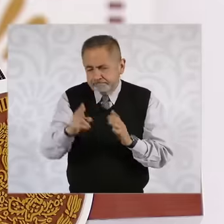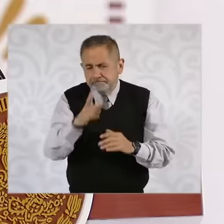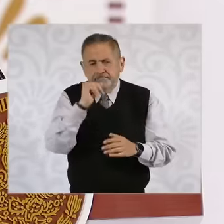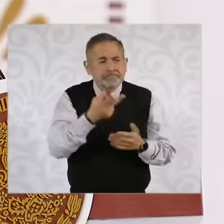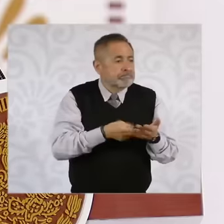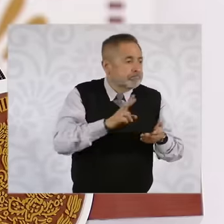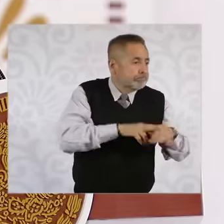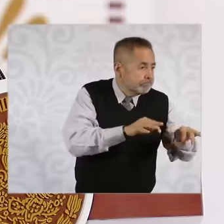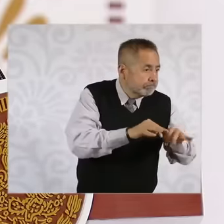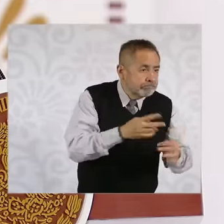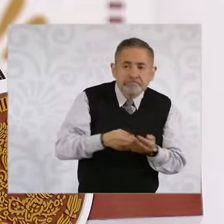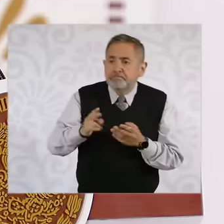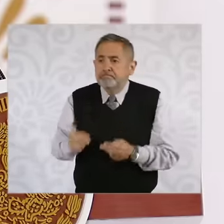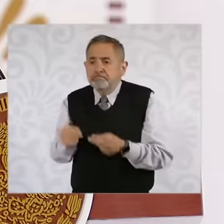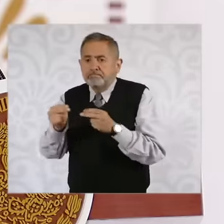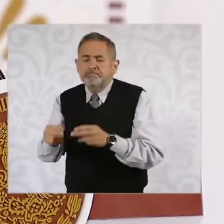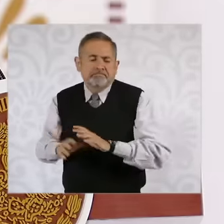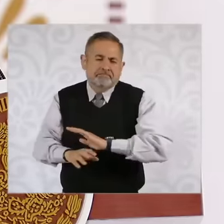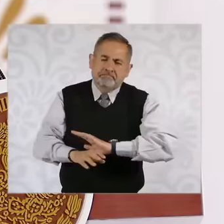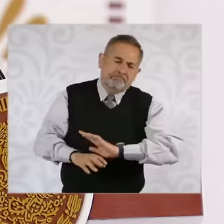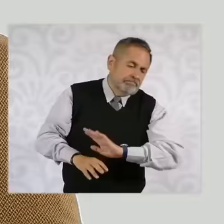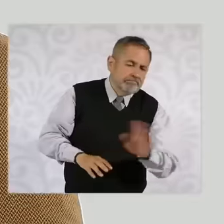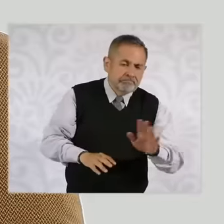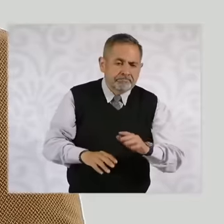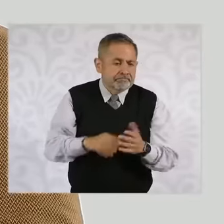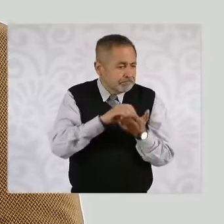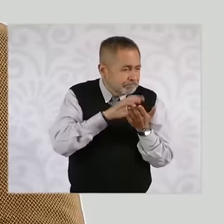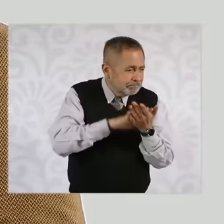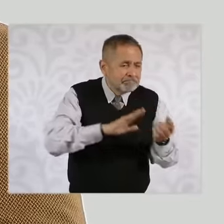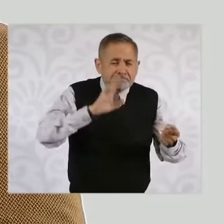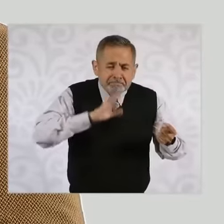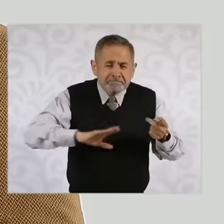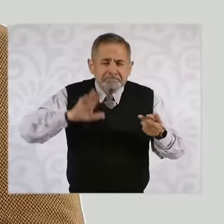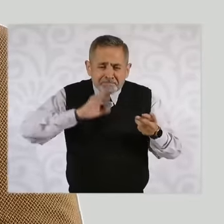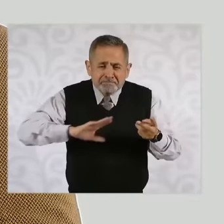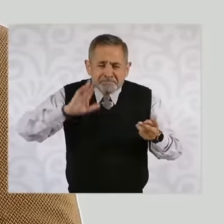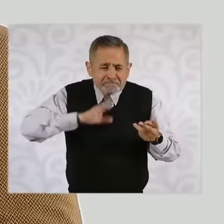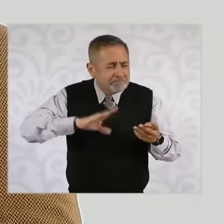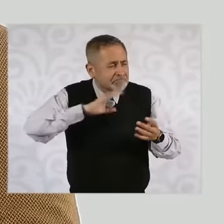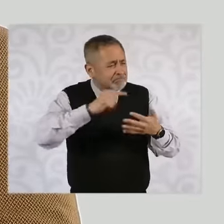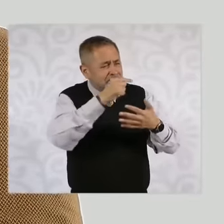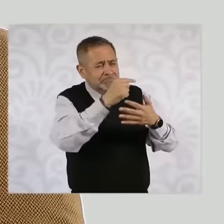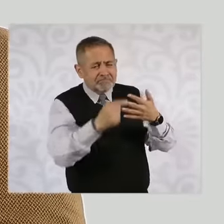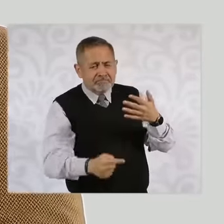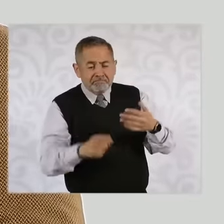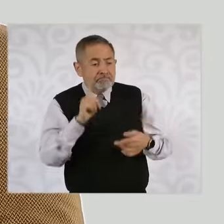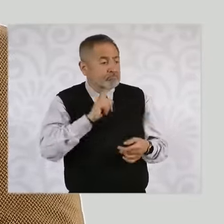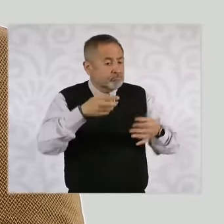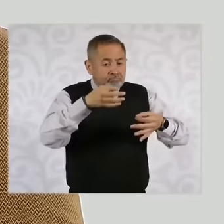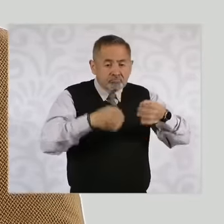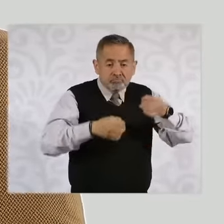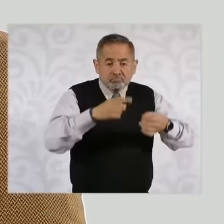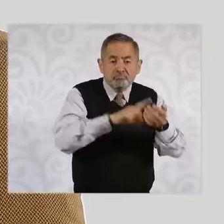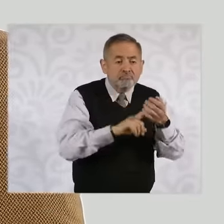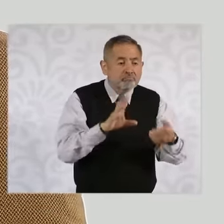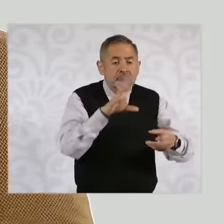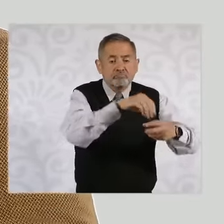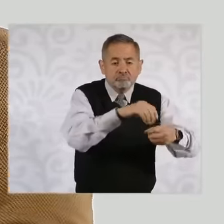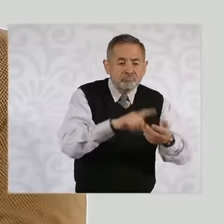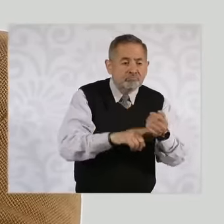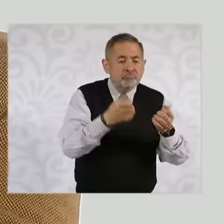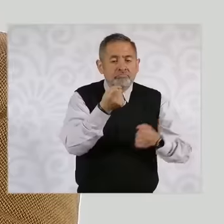everything despite all her records and this judge assigned to the 19th court of the District in Cotzacoalcos